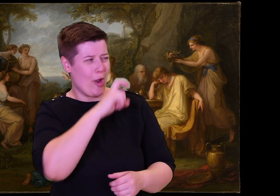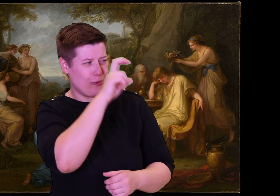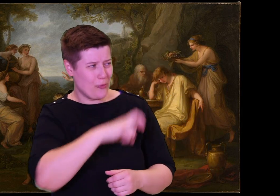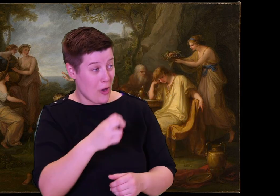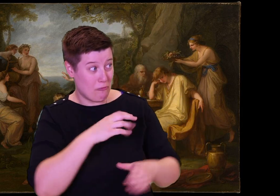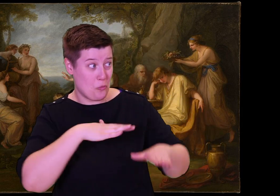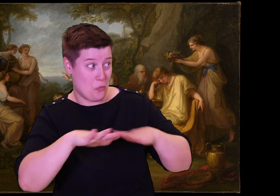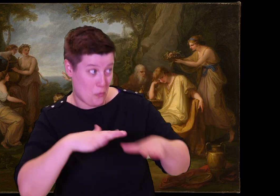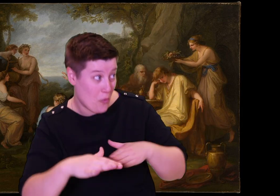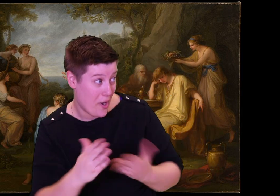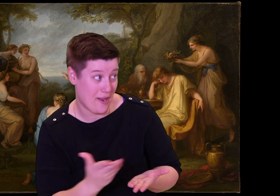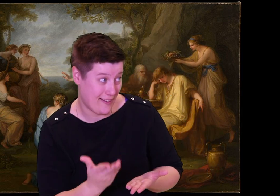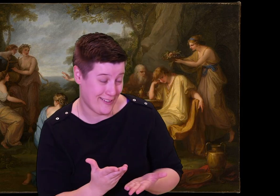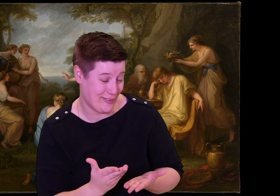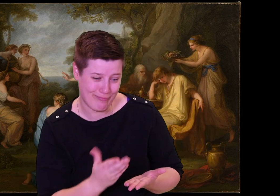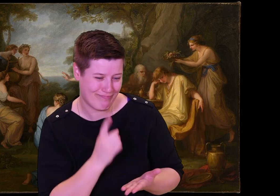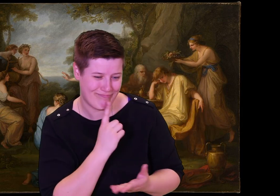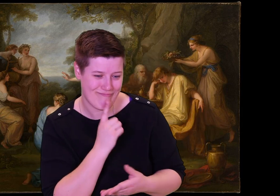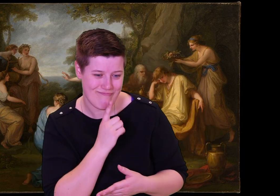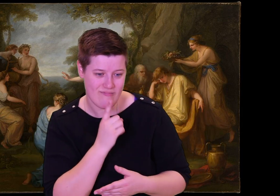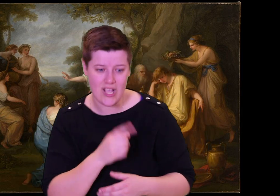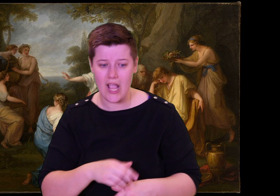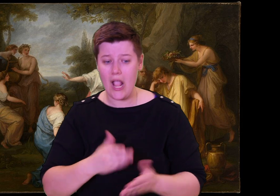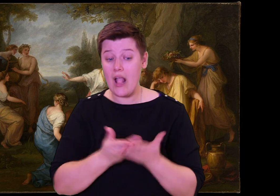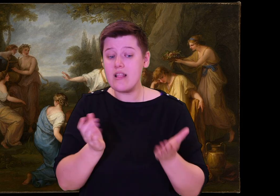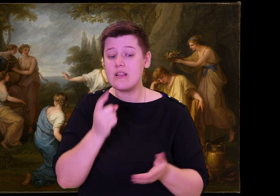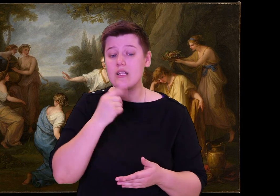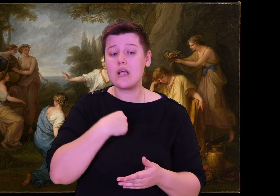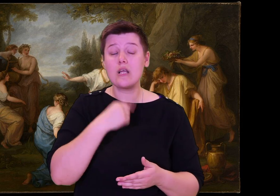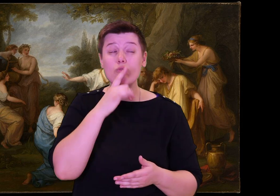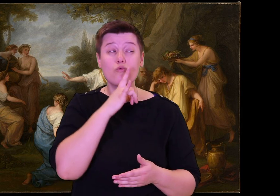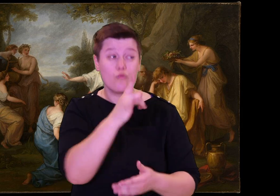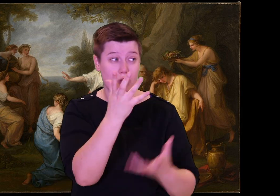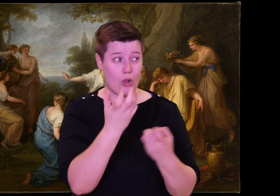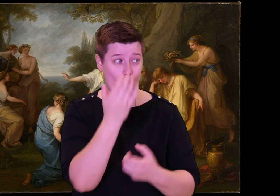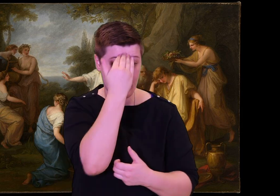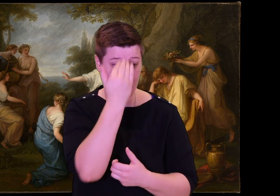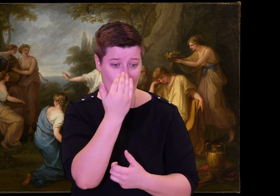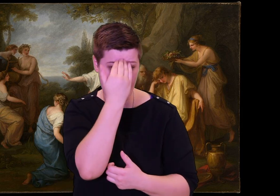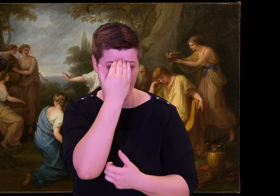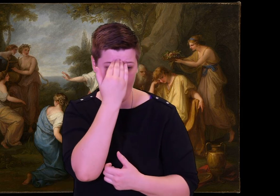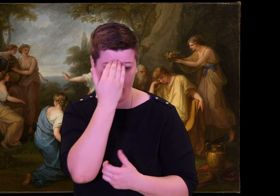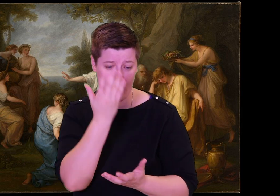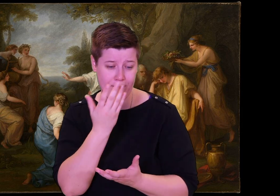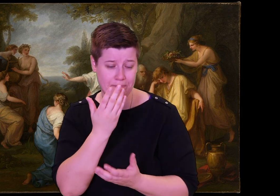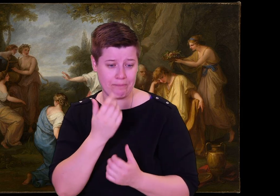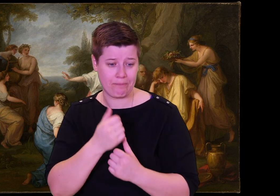Are you a friend who visited my father? Many men came to this house. He traveled many places."